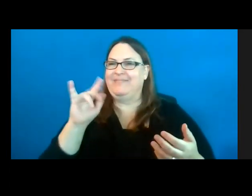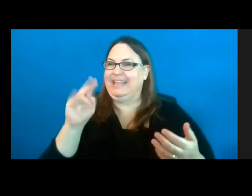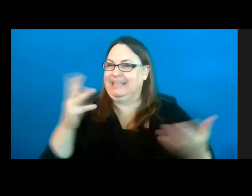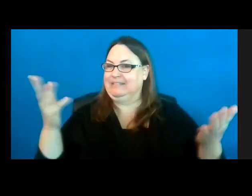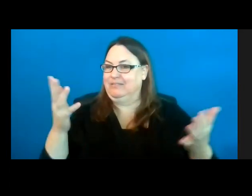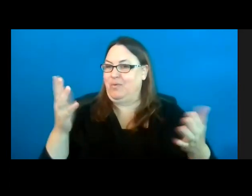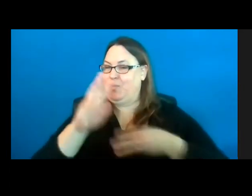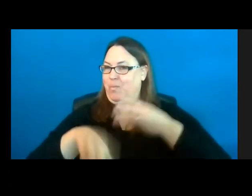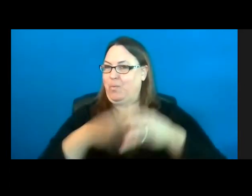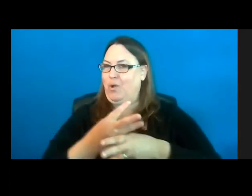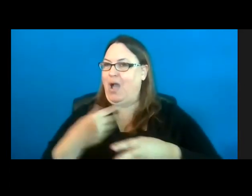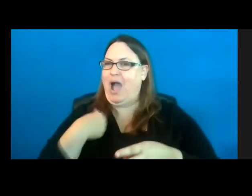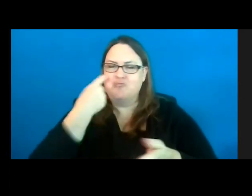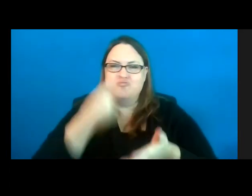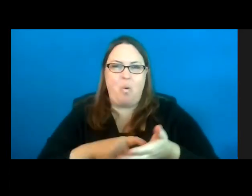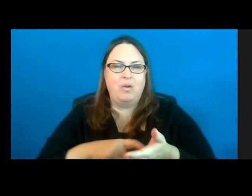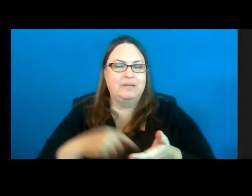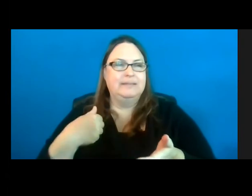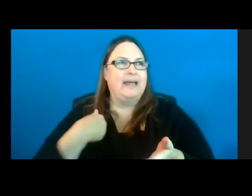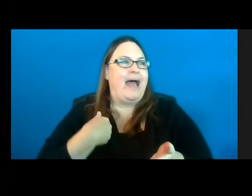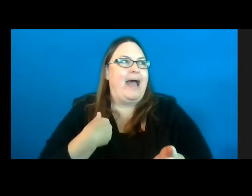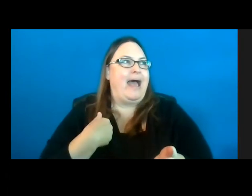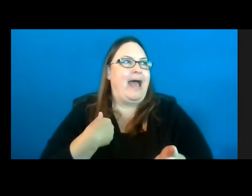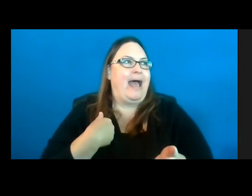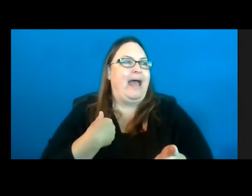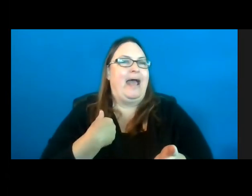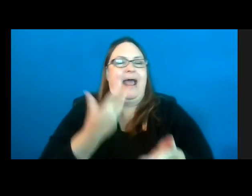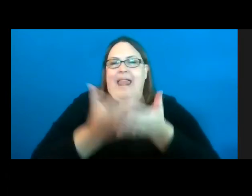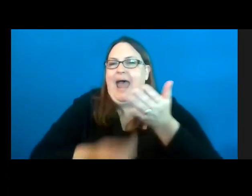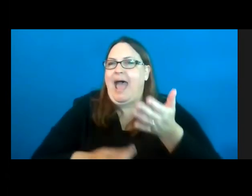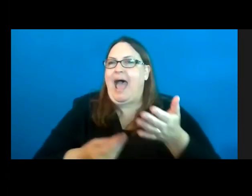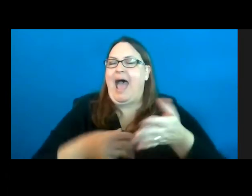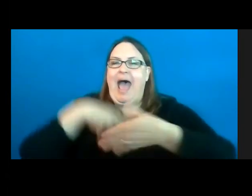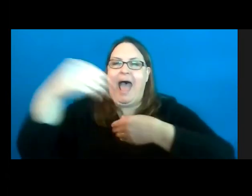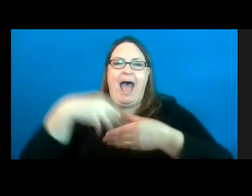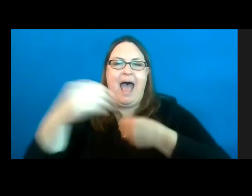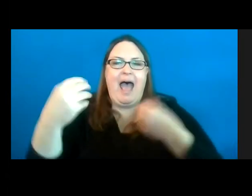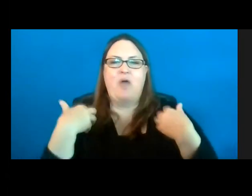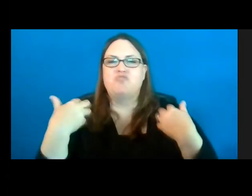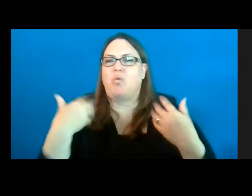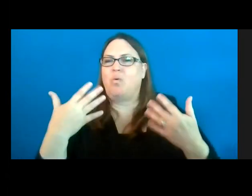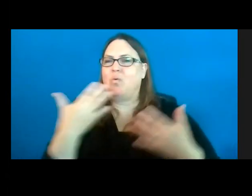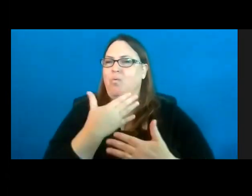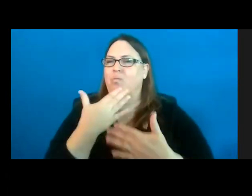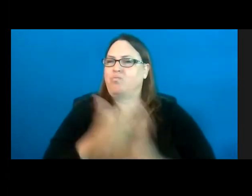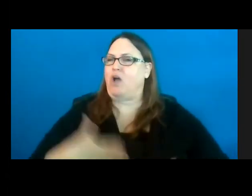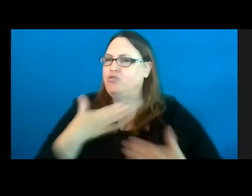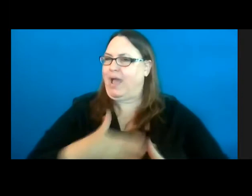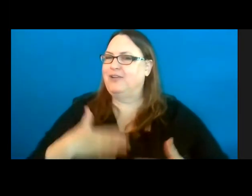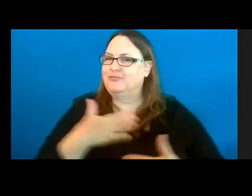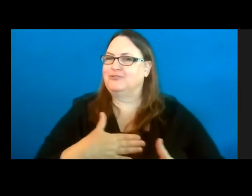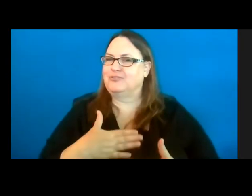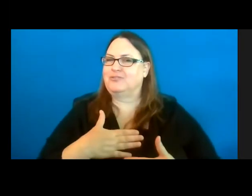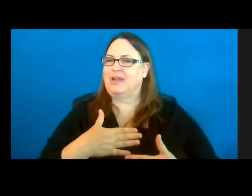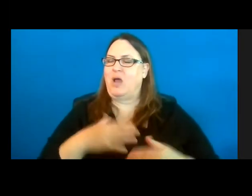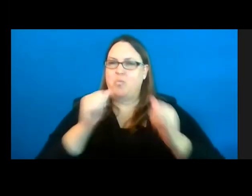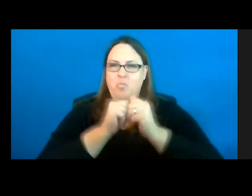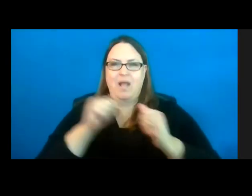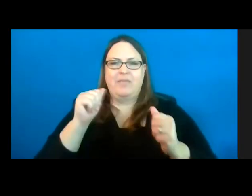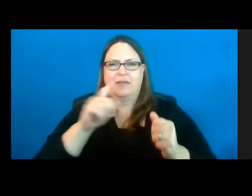lot was lacking with outdoor recreation and a steadfast approach to make sure that everybody